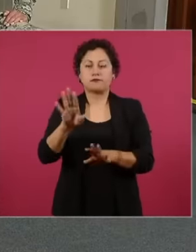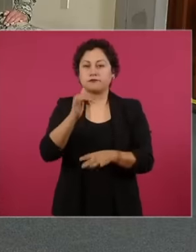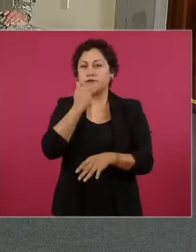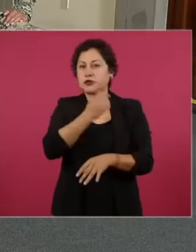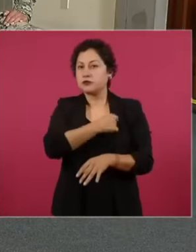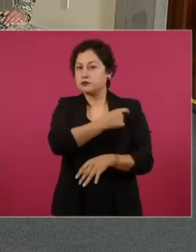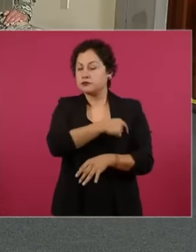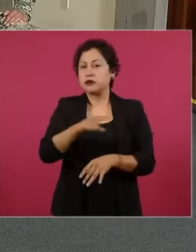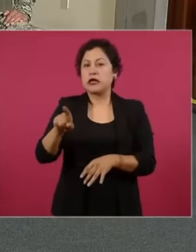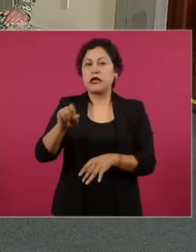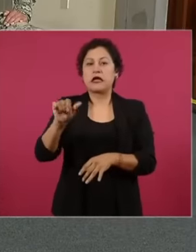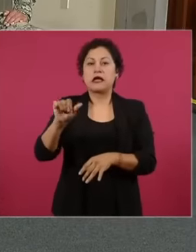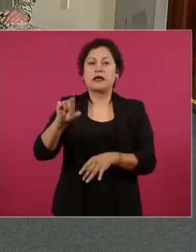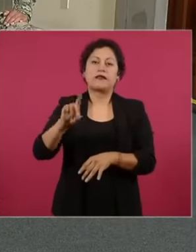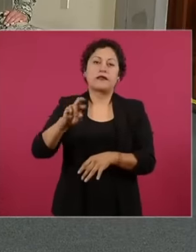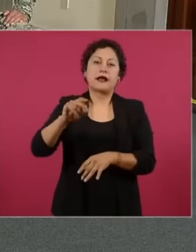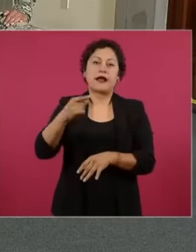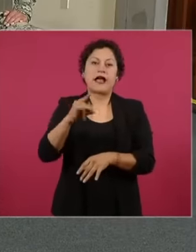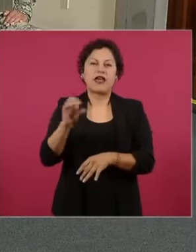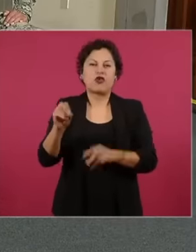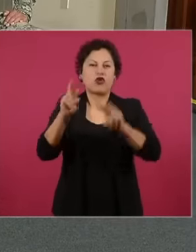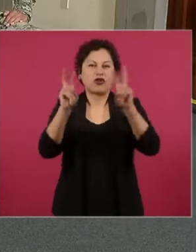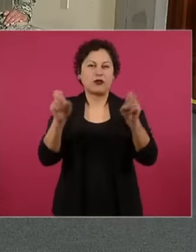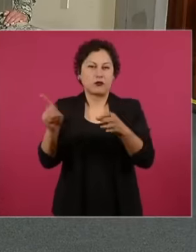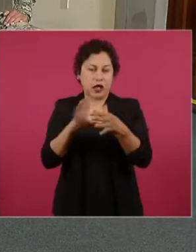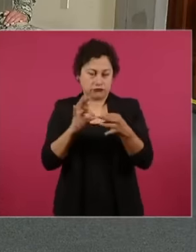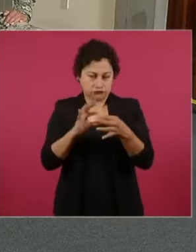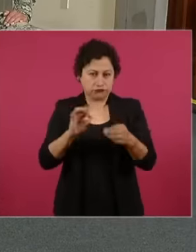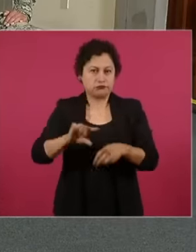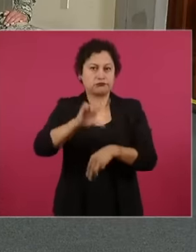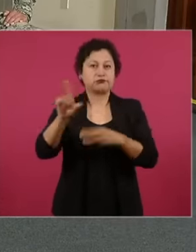about dredging And finally Captain Miraflores who is going to talk to us about